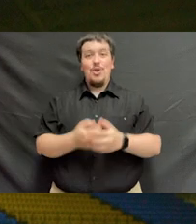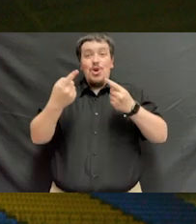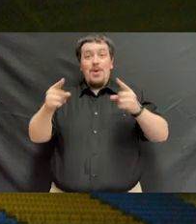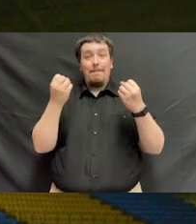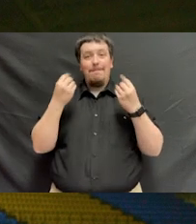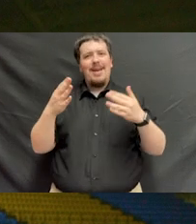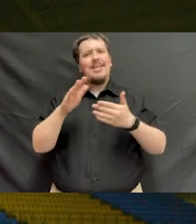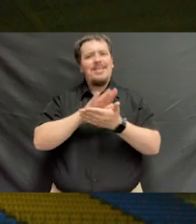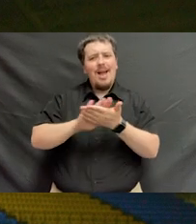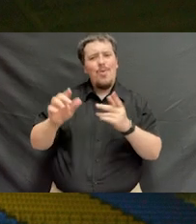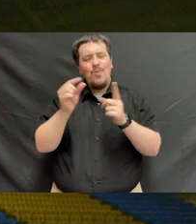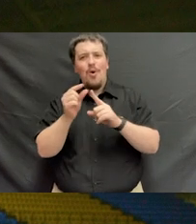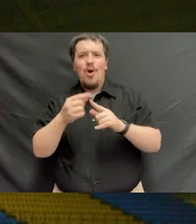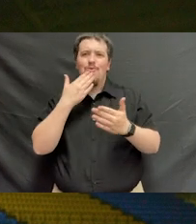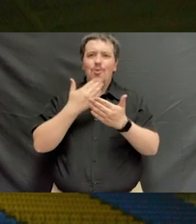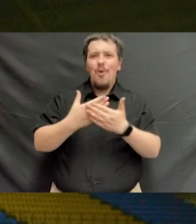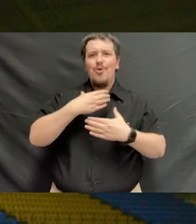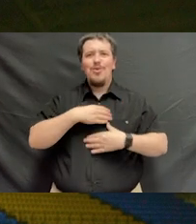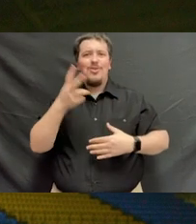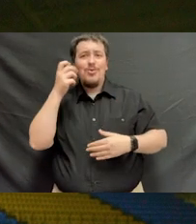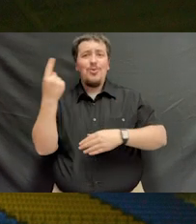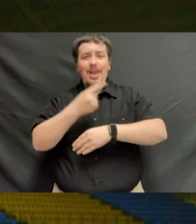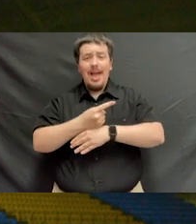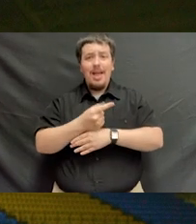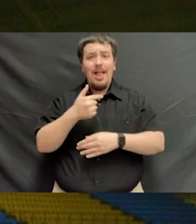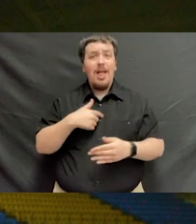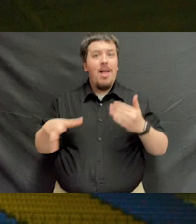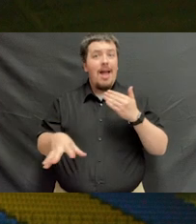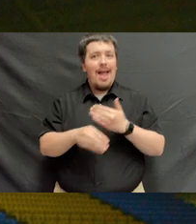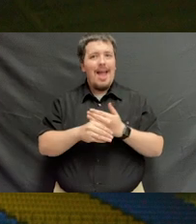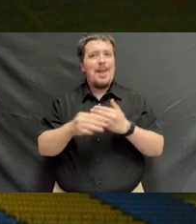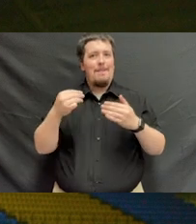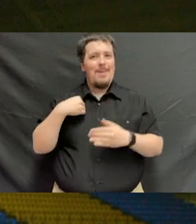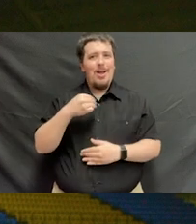Amid the many kind words and well-wishes you hear today, let me add the members